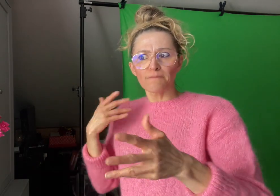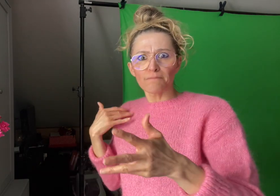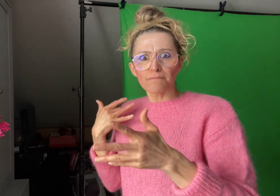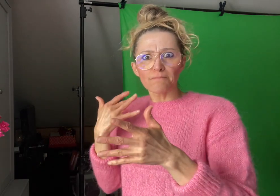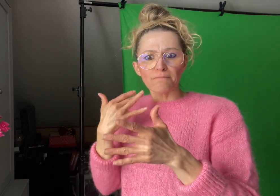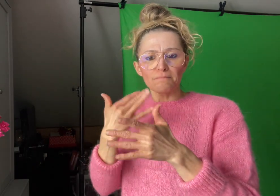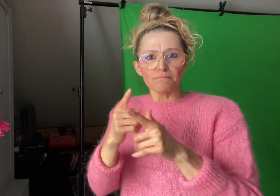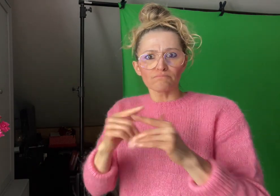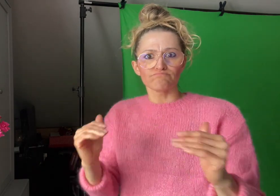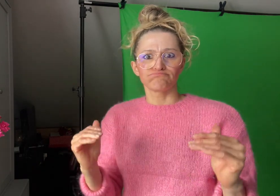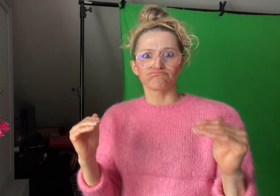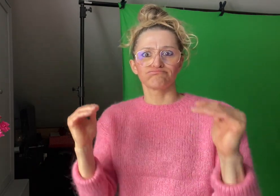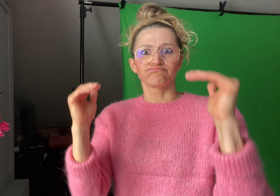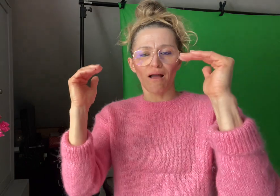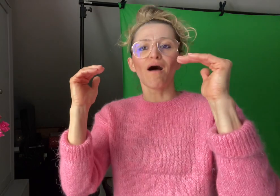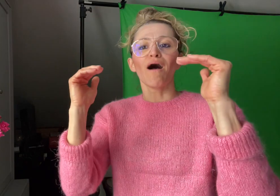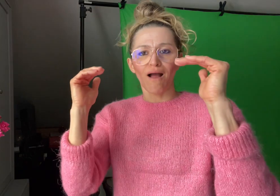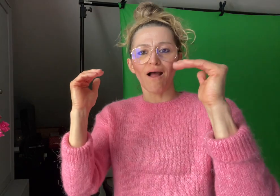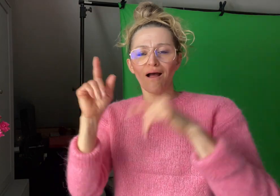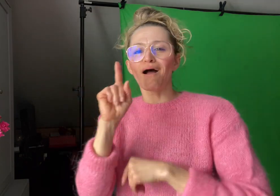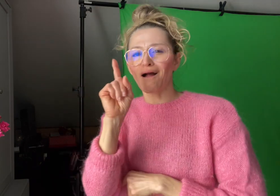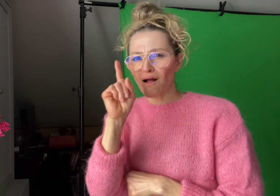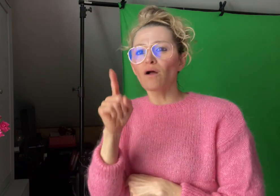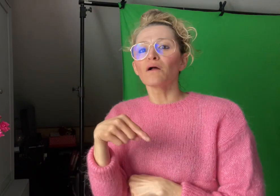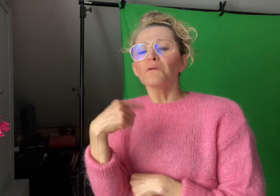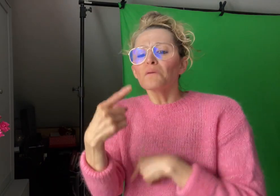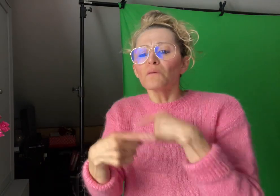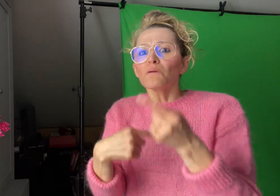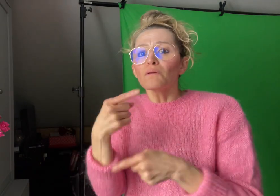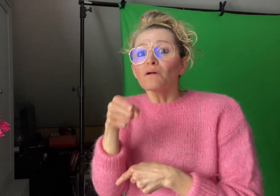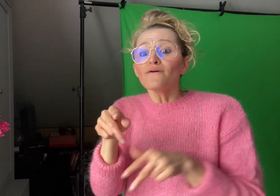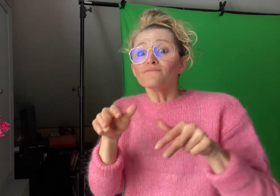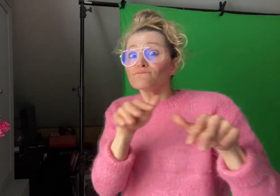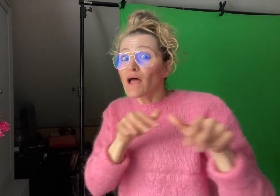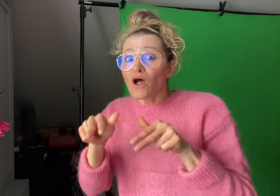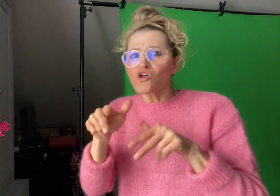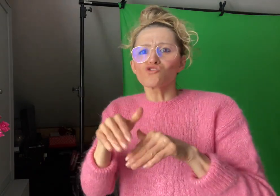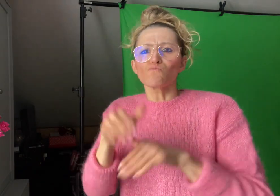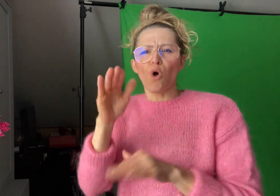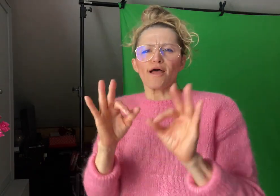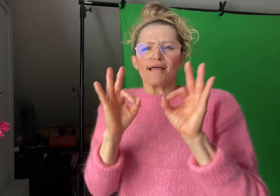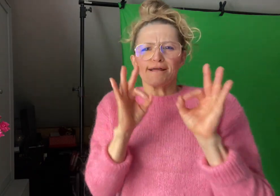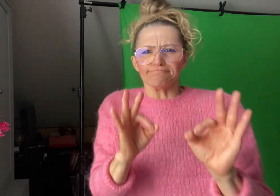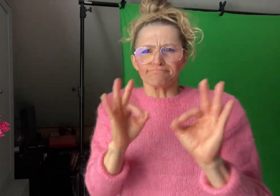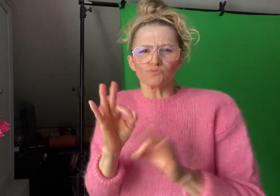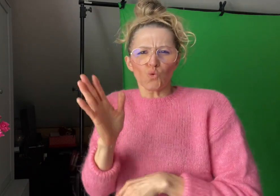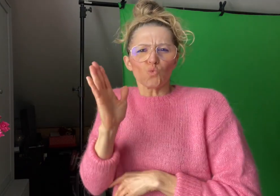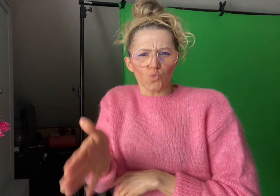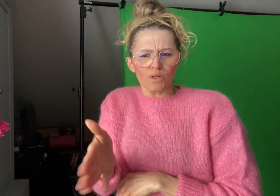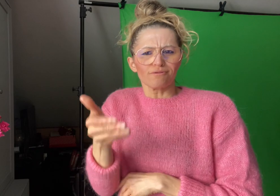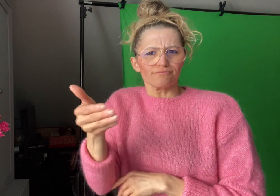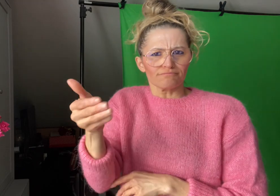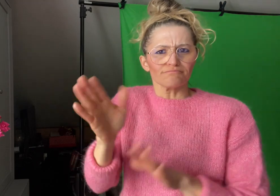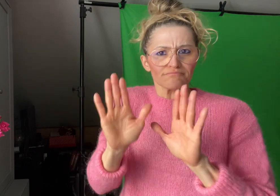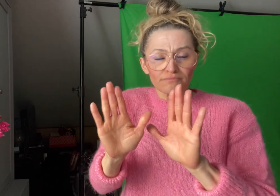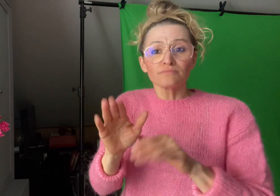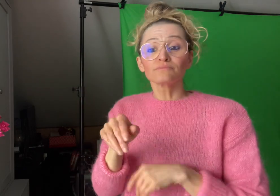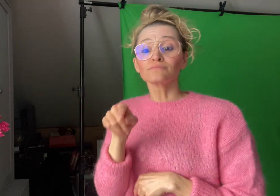to happen. Videos will not always be transcribed correctly,